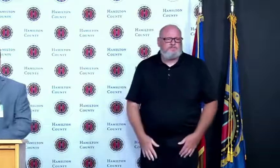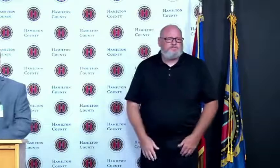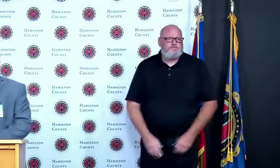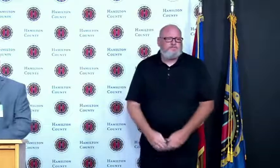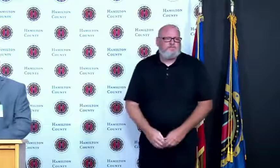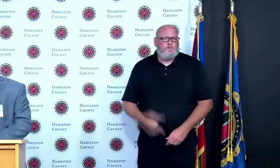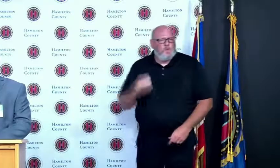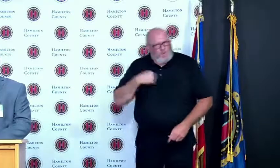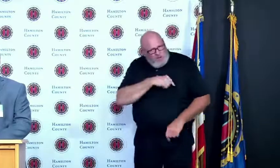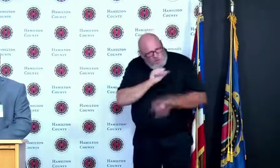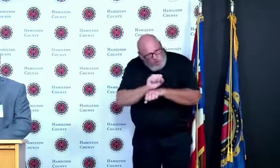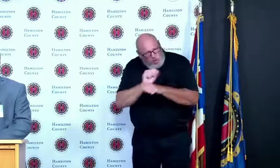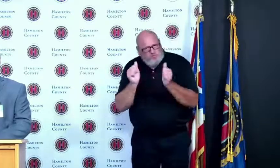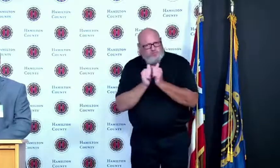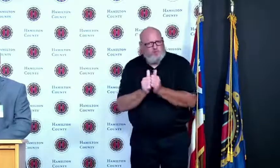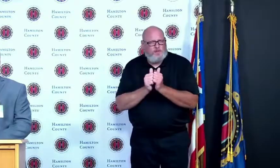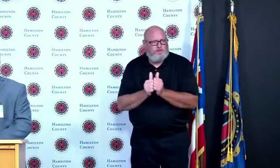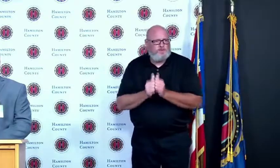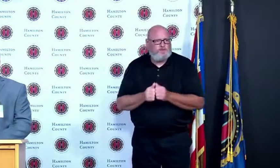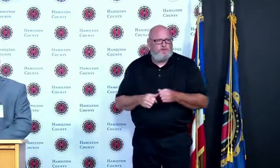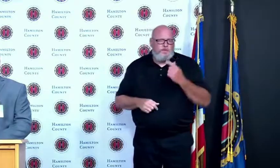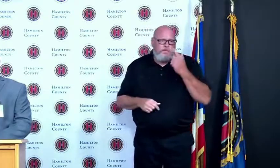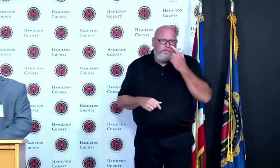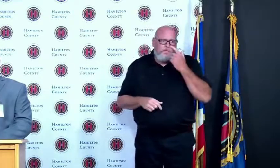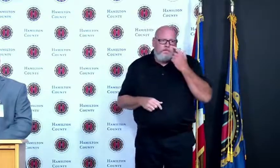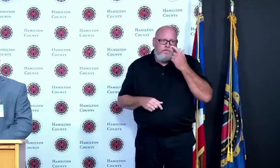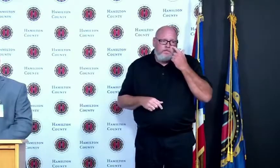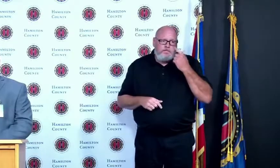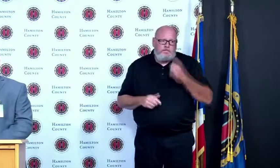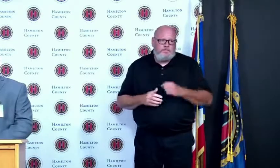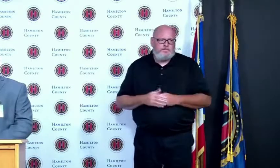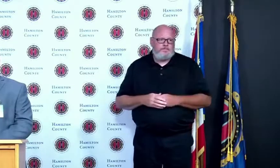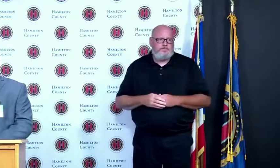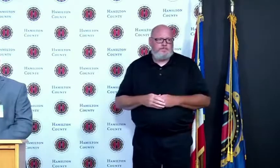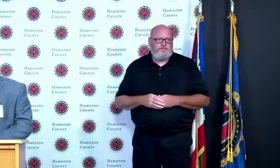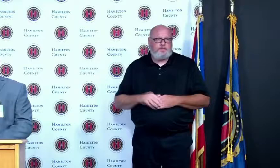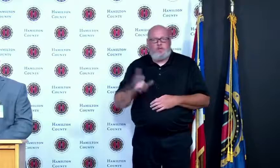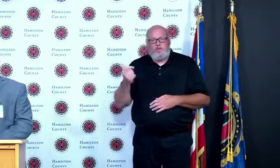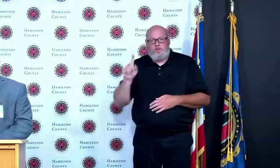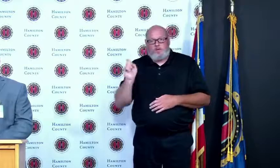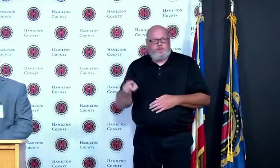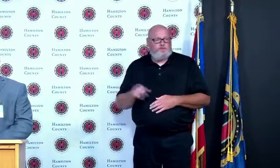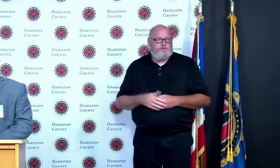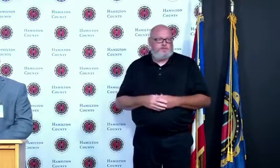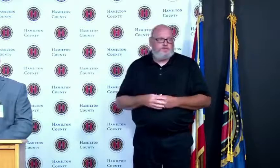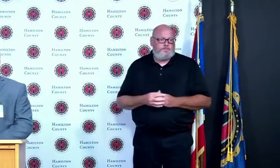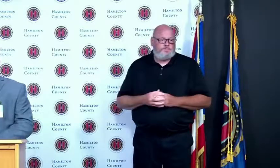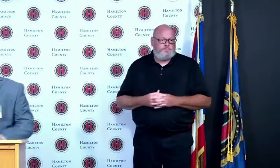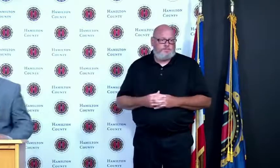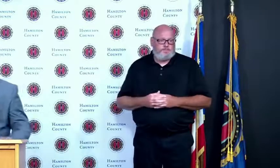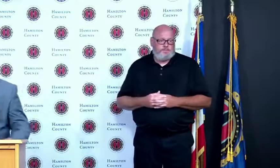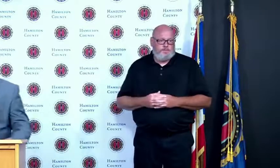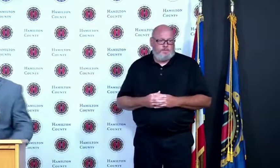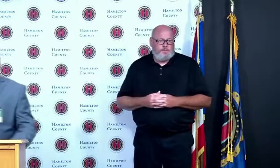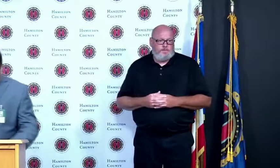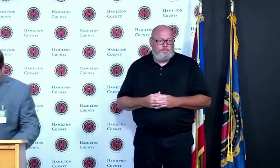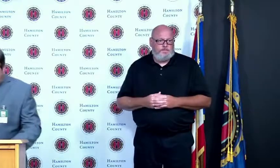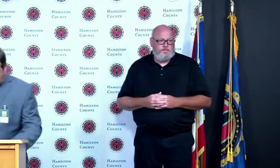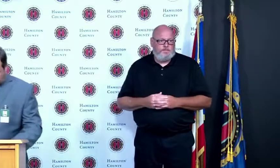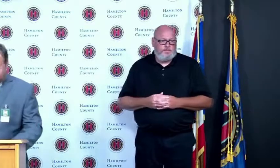and second so we're we're you're gonna be doing monthly briefings and you're gonna